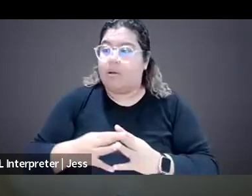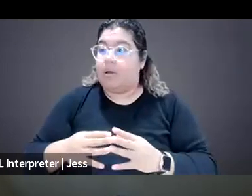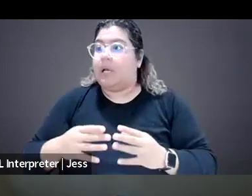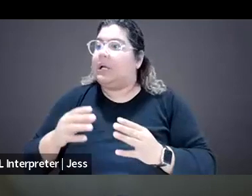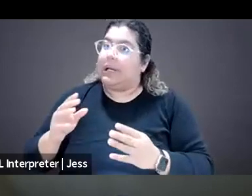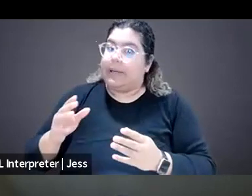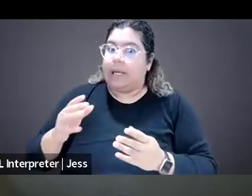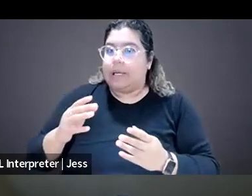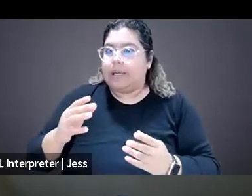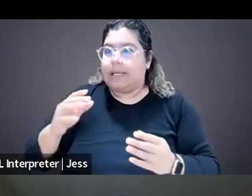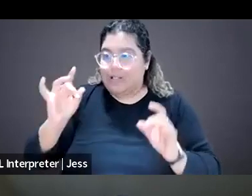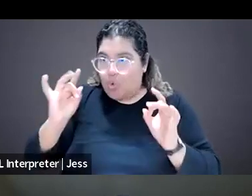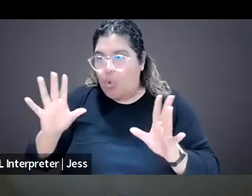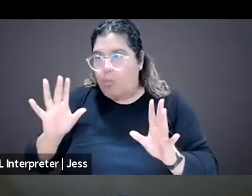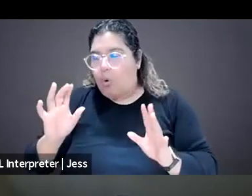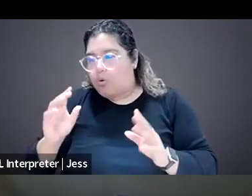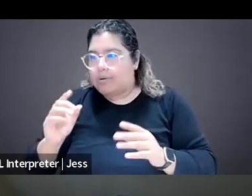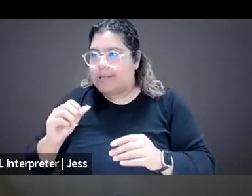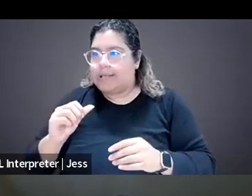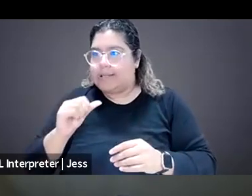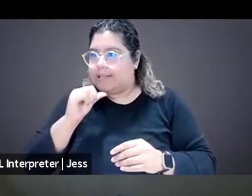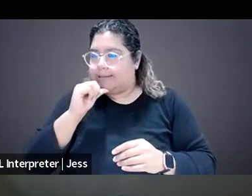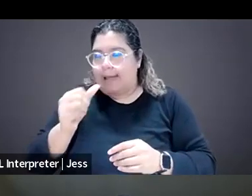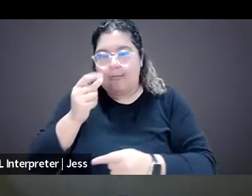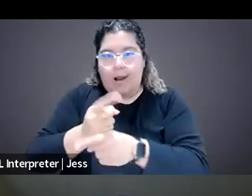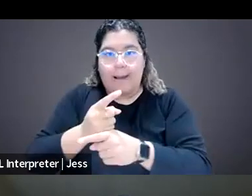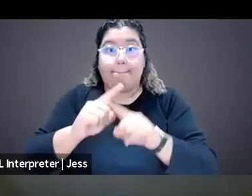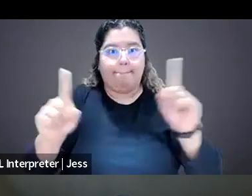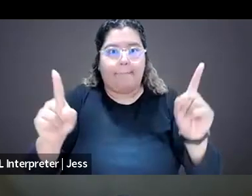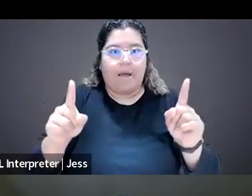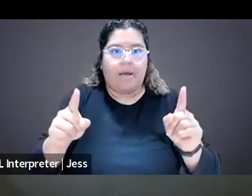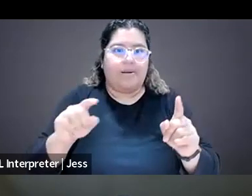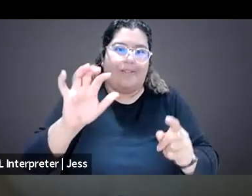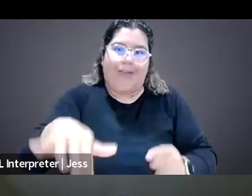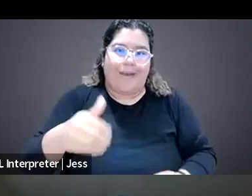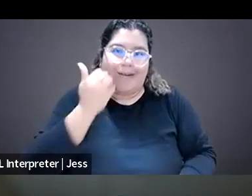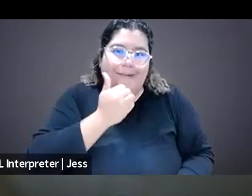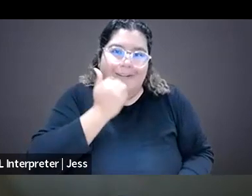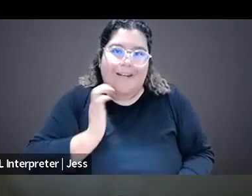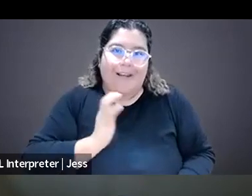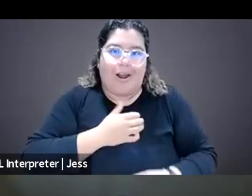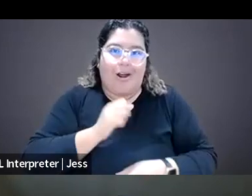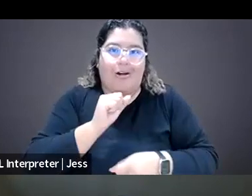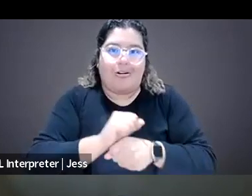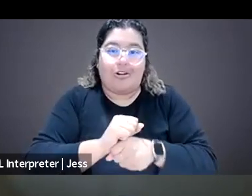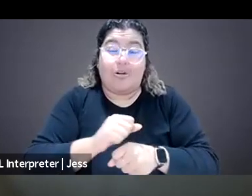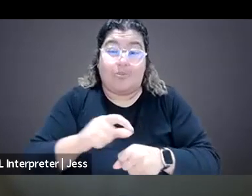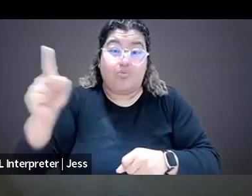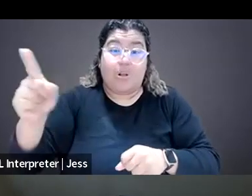but that's nothing like, it's, I mean, we get death threats every single day all day, and rape threats and graphic violence.